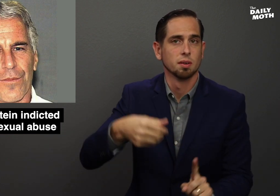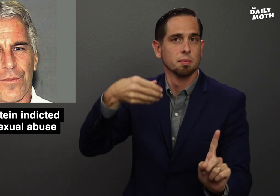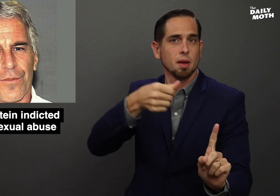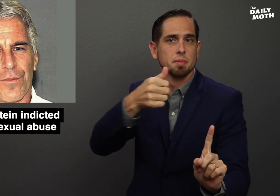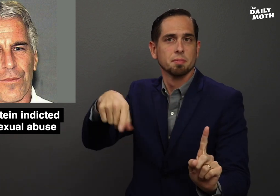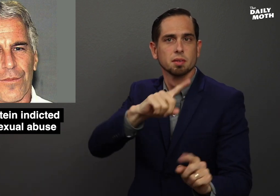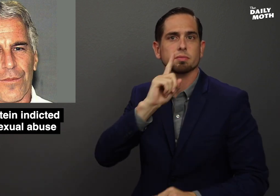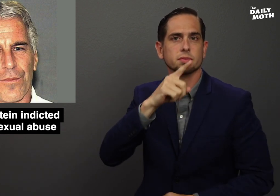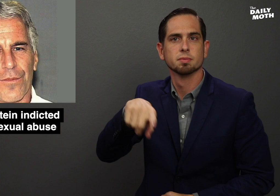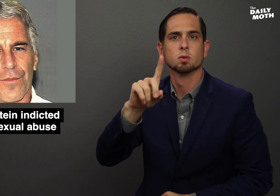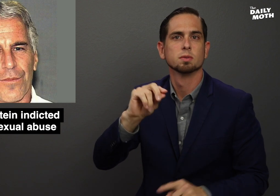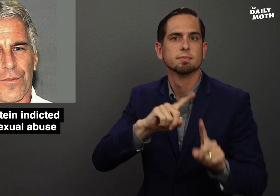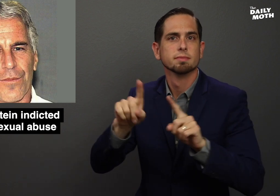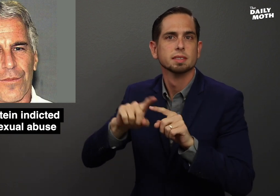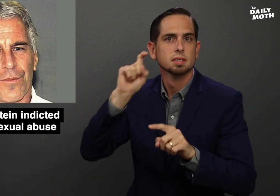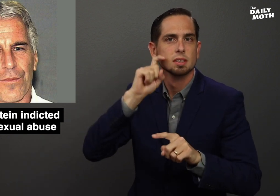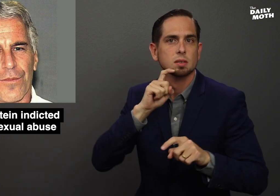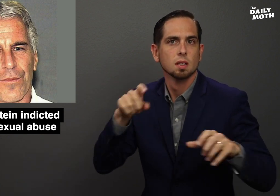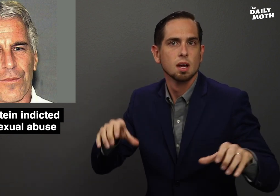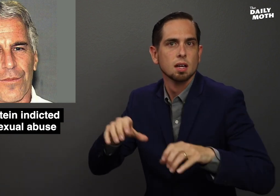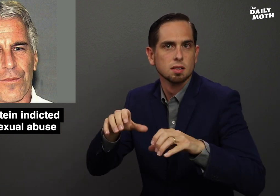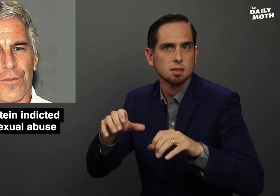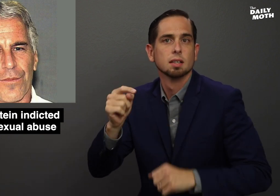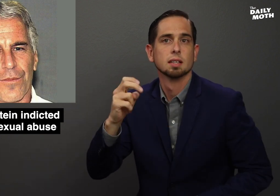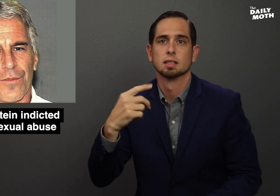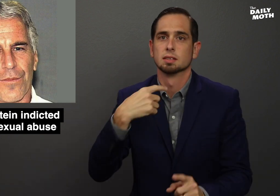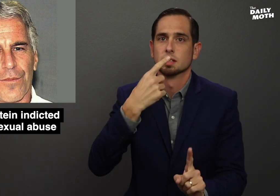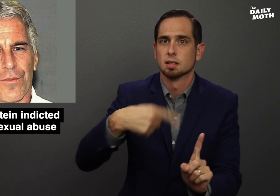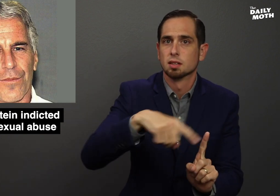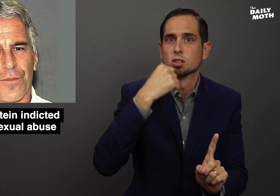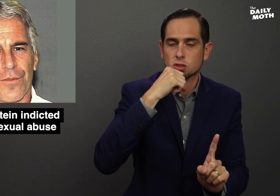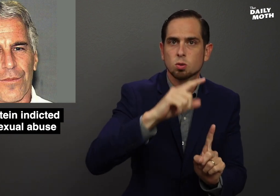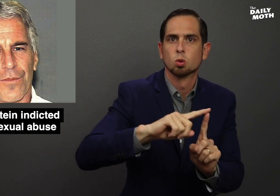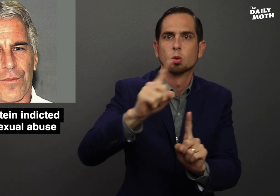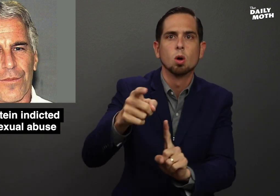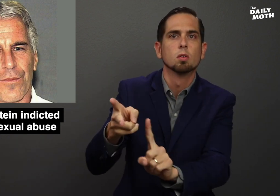pay them to do sexual acts, and then tell them